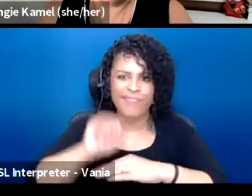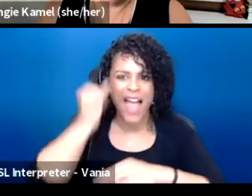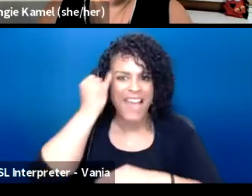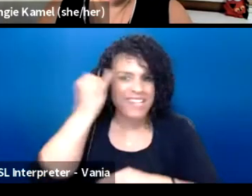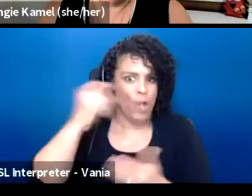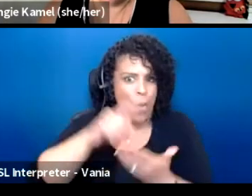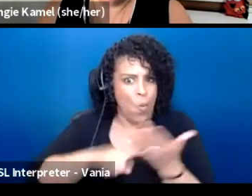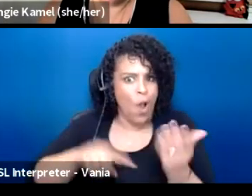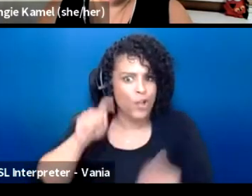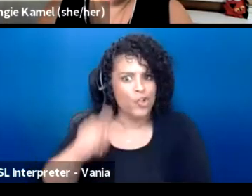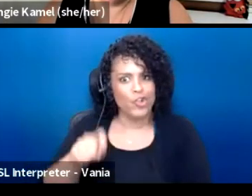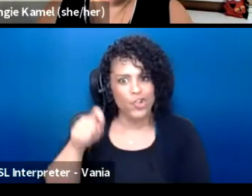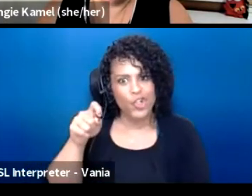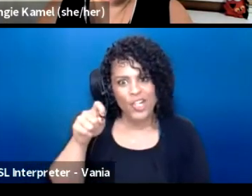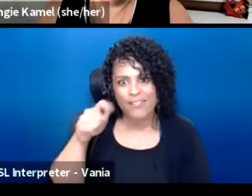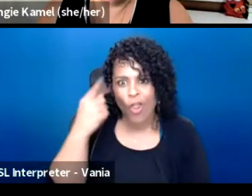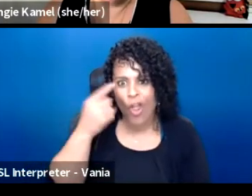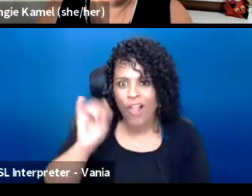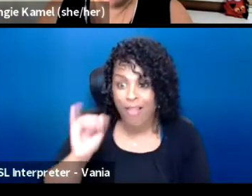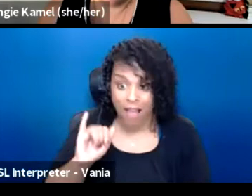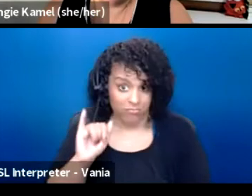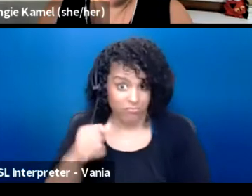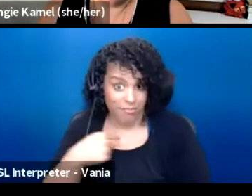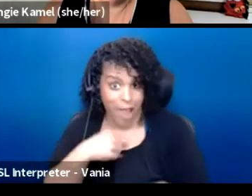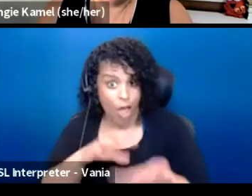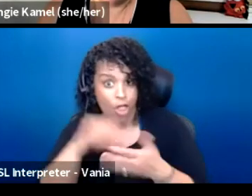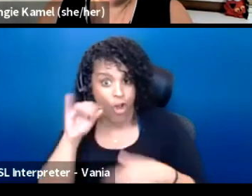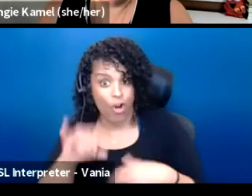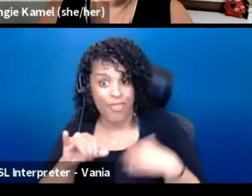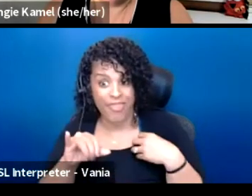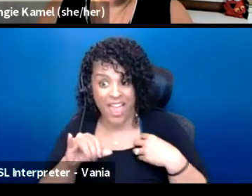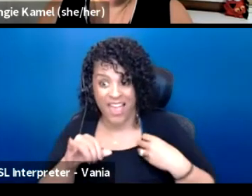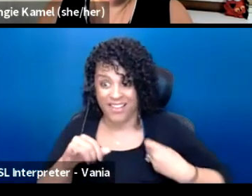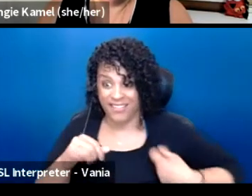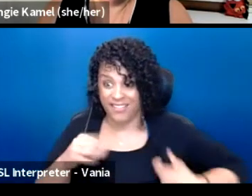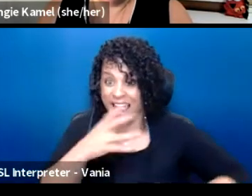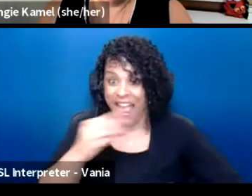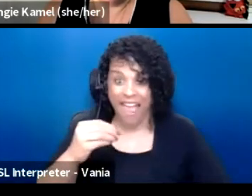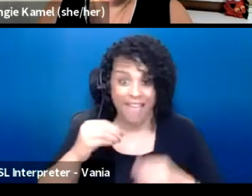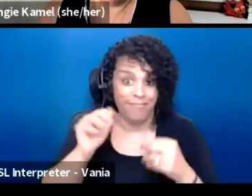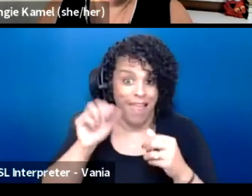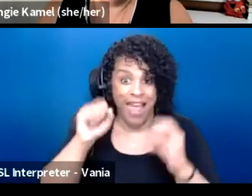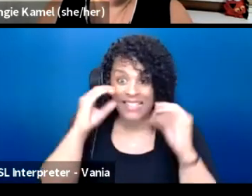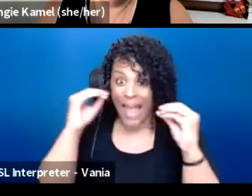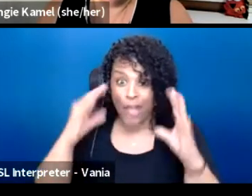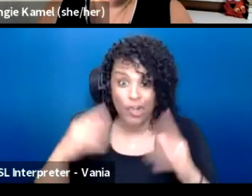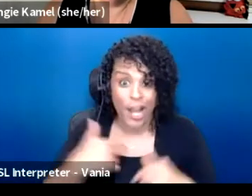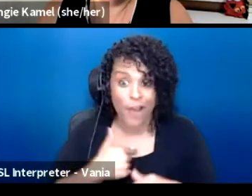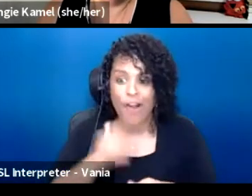And that's what we learned, that's what I learned. And that's what, as an educator, I have to consciously